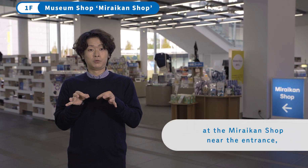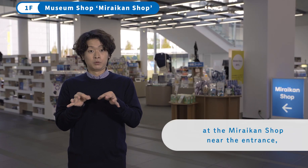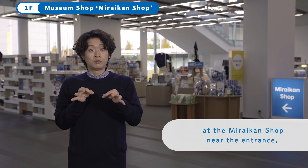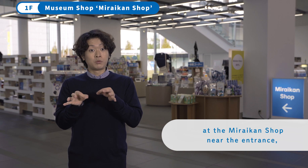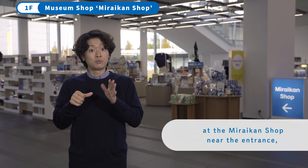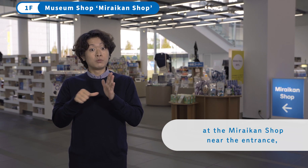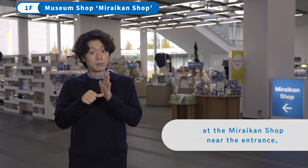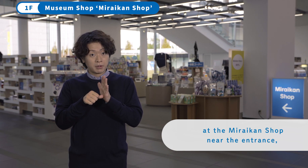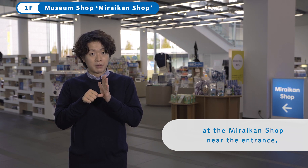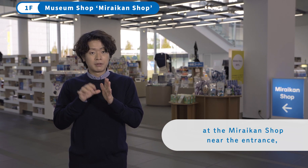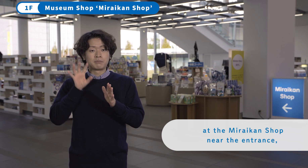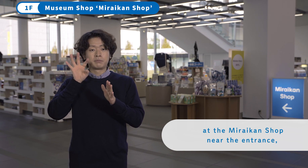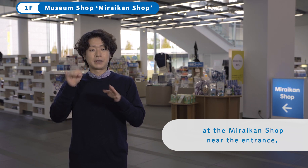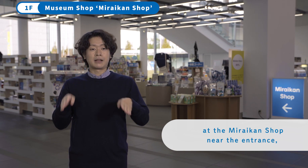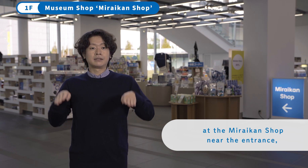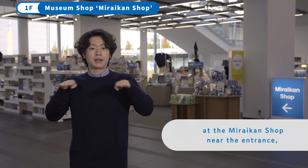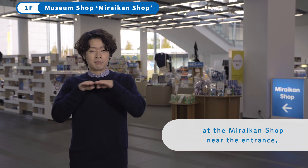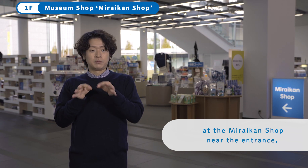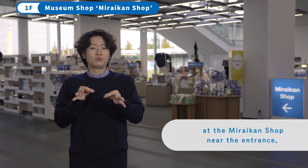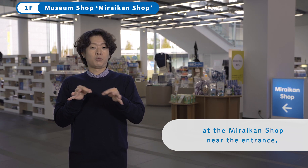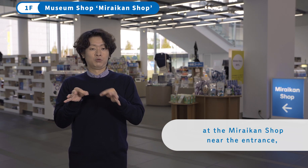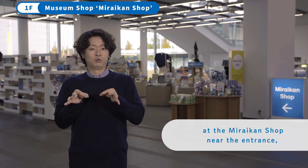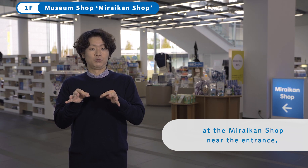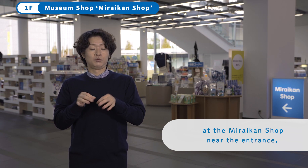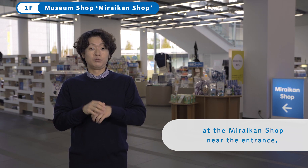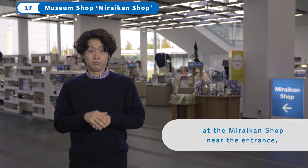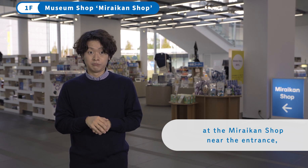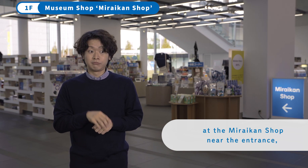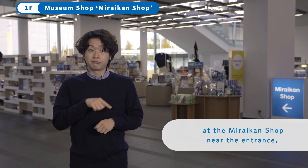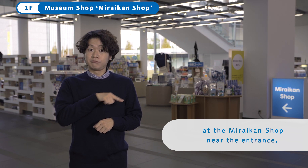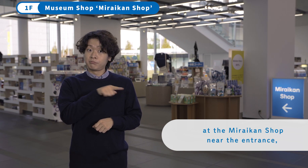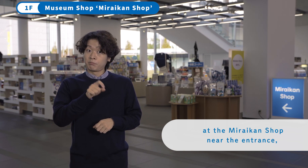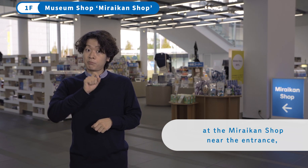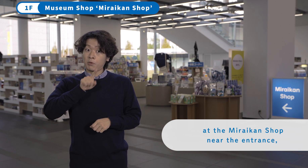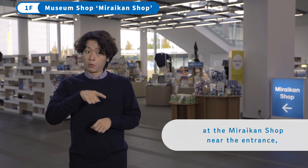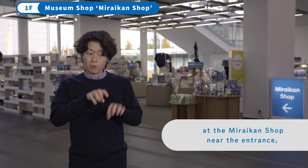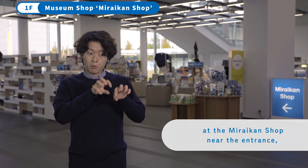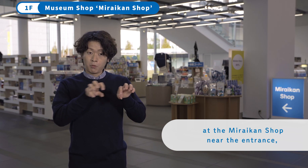at the Miraikan Shop near the entrance,